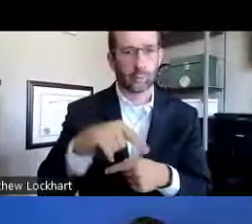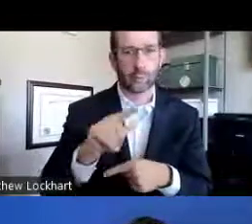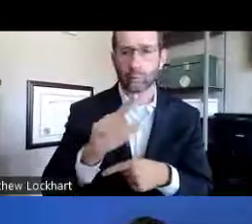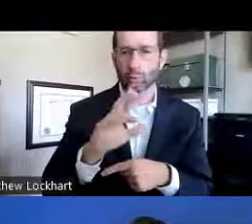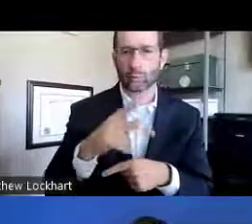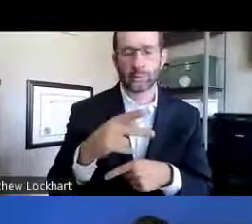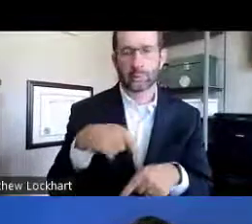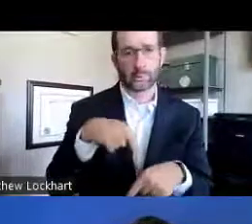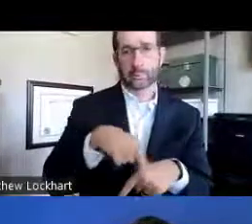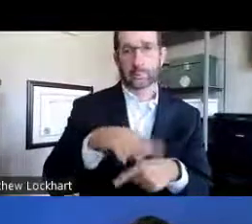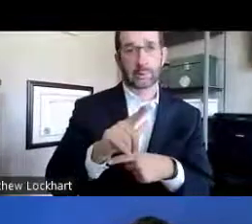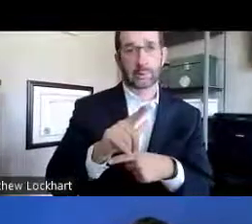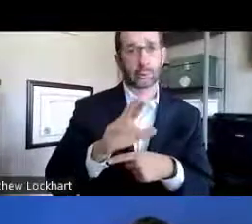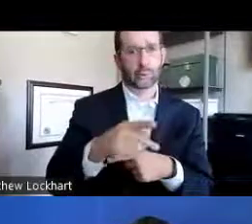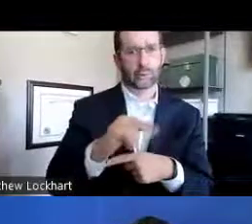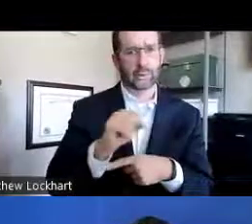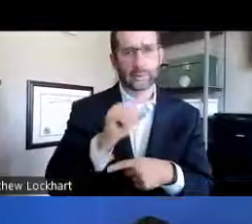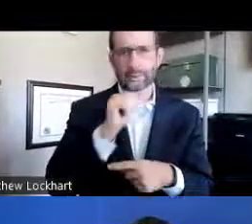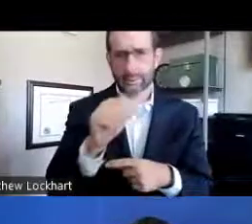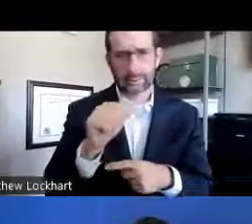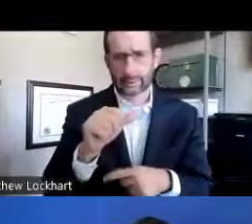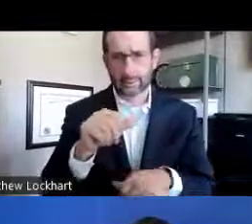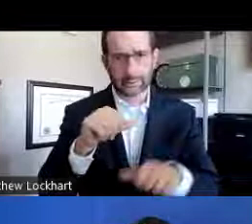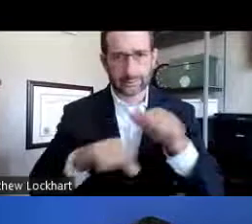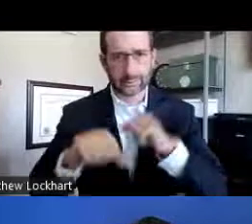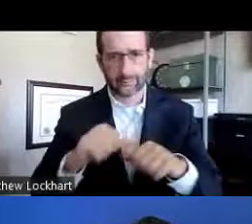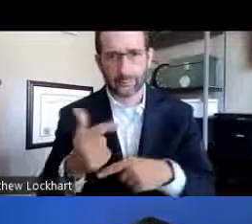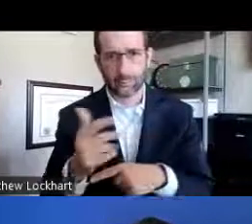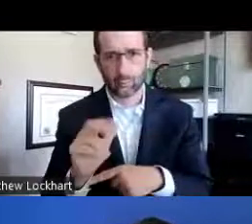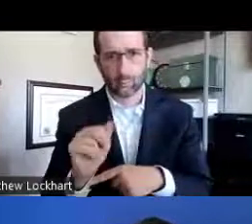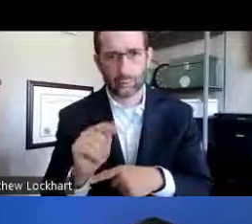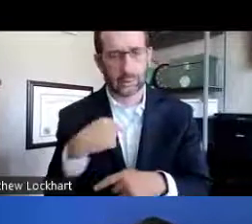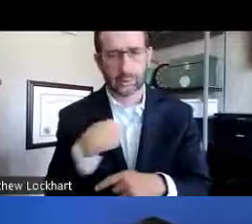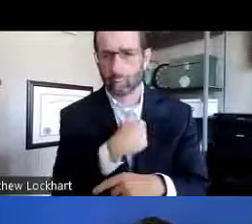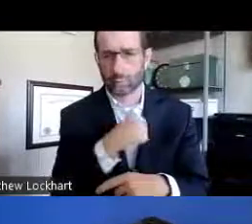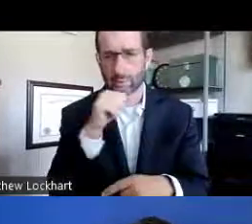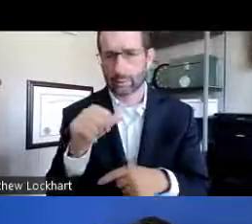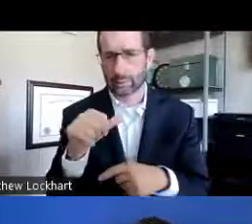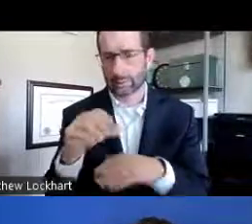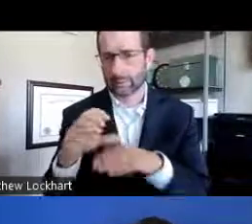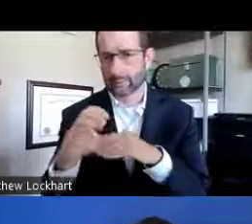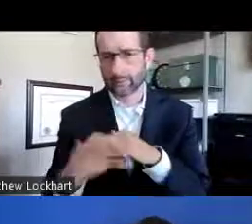or a brand-new goal for the LRP to be eligible. We are not a scientific grant,